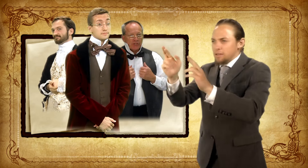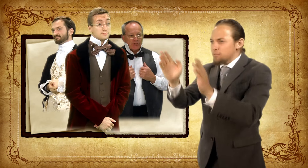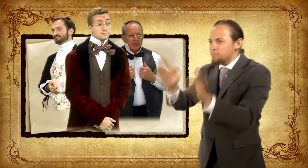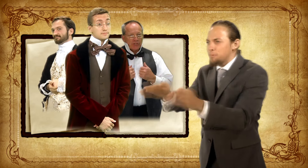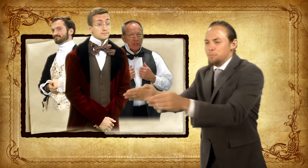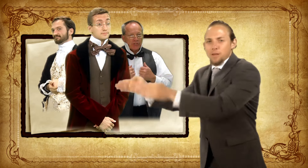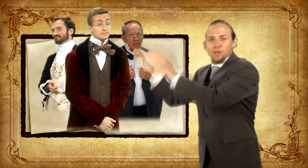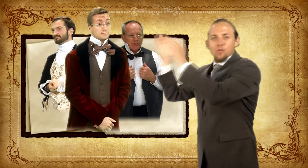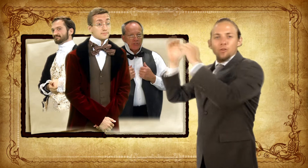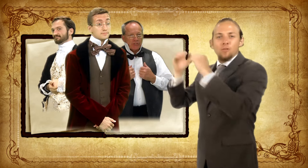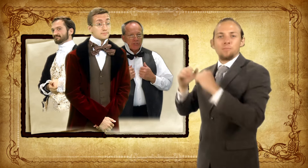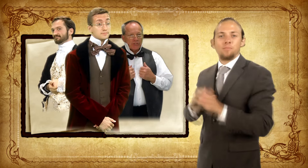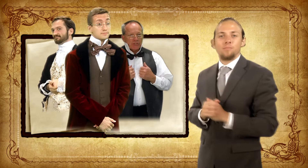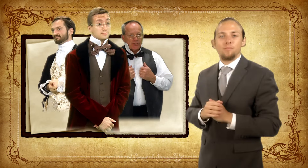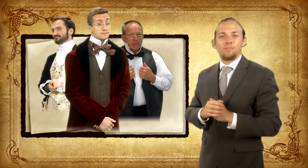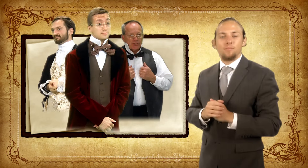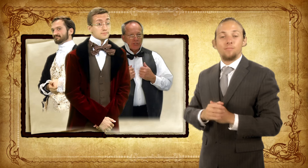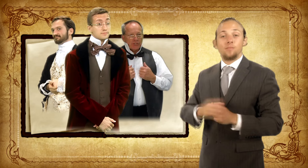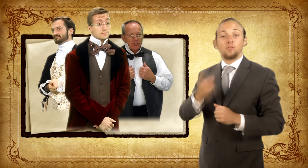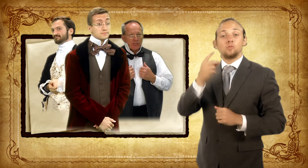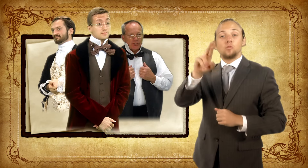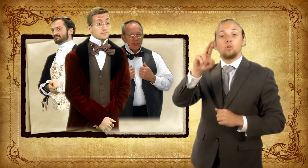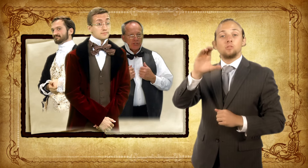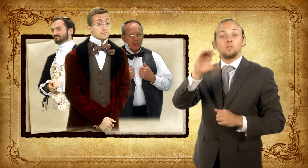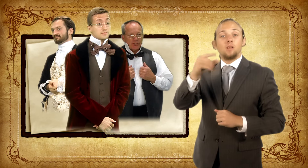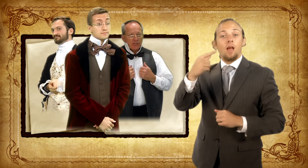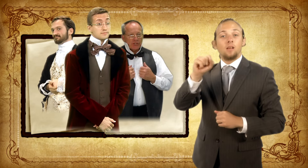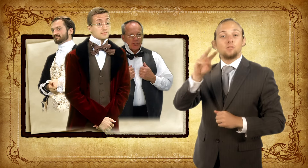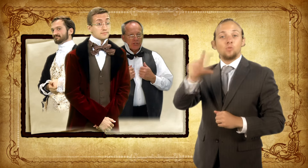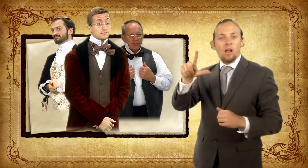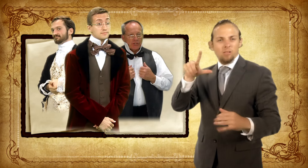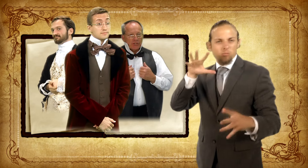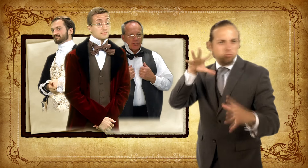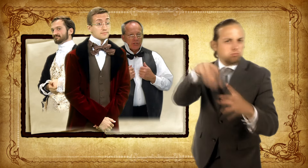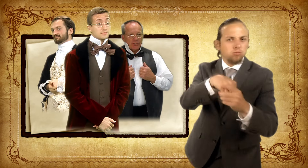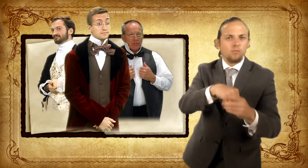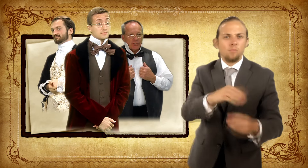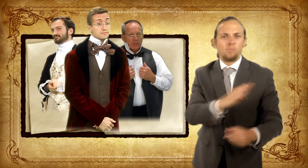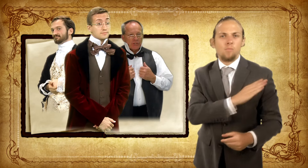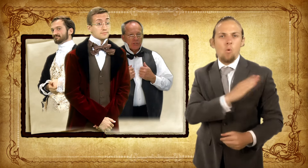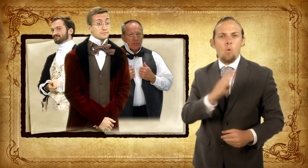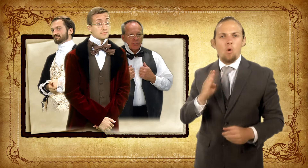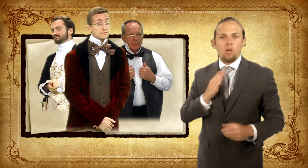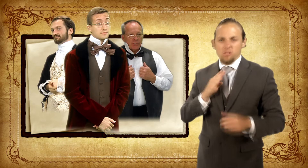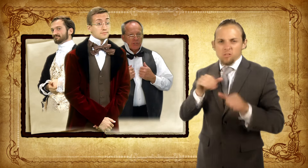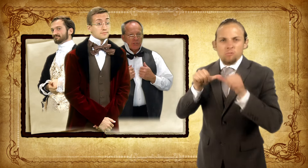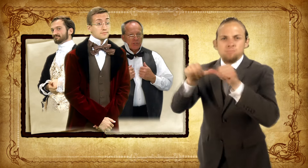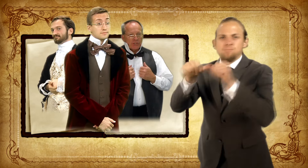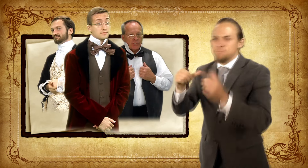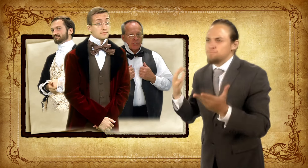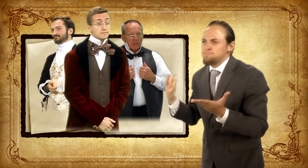for the students. Dr. Cogswell was very involved in the board